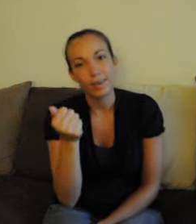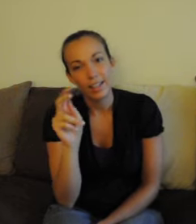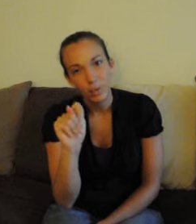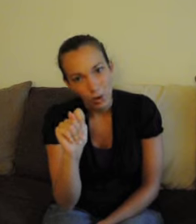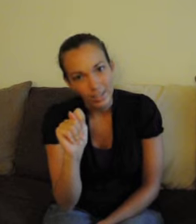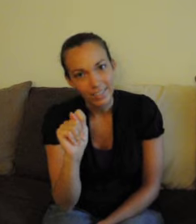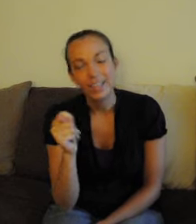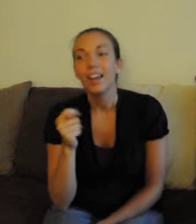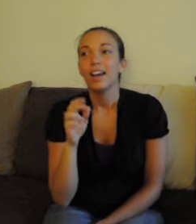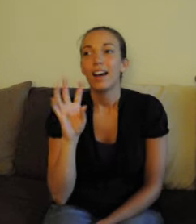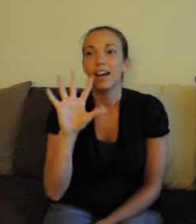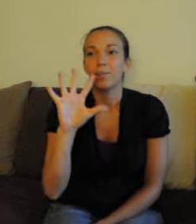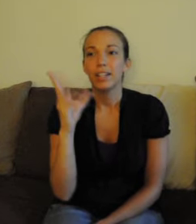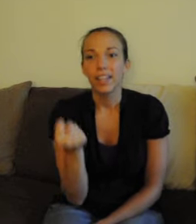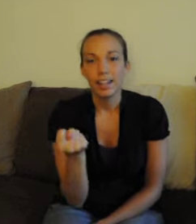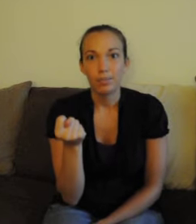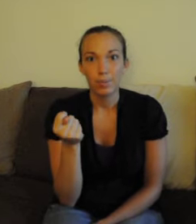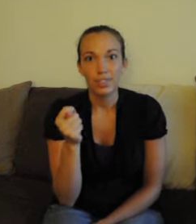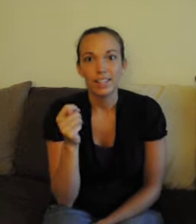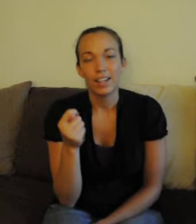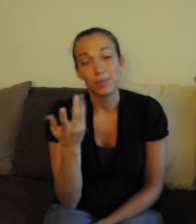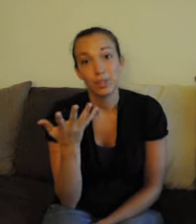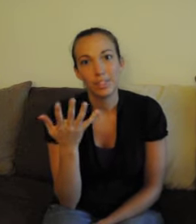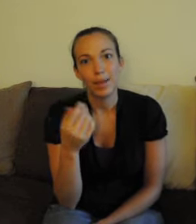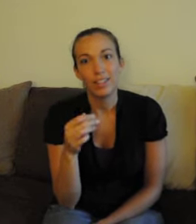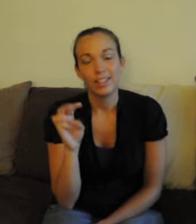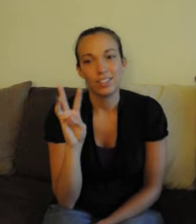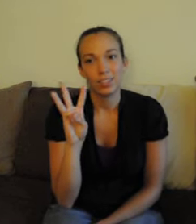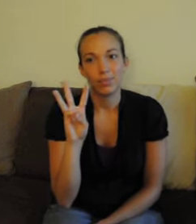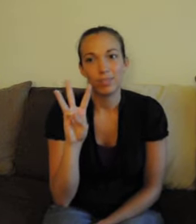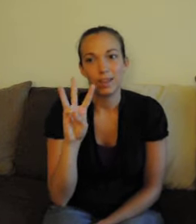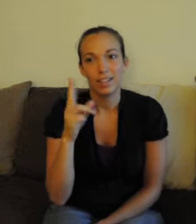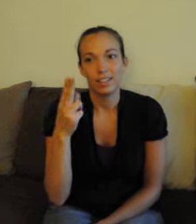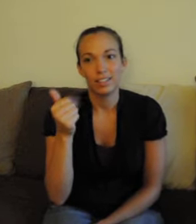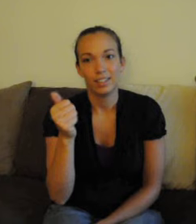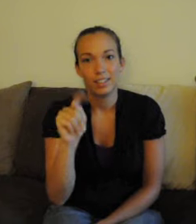what, it just represents how you would spell it. It's just really fast